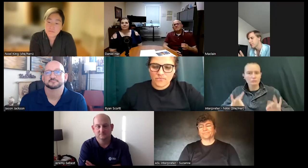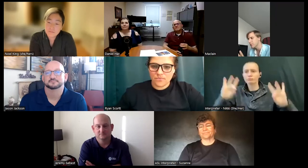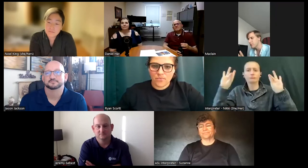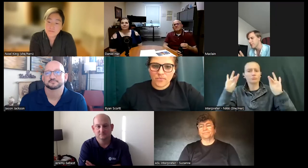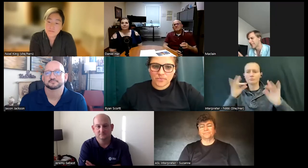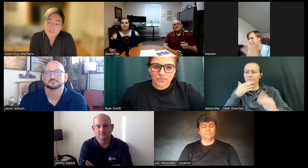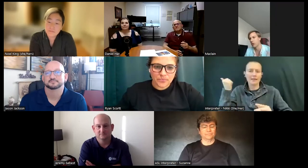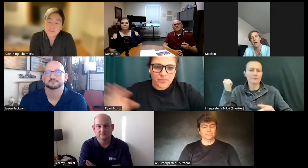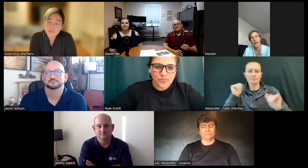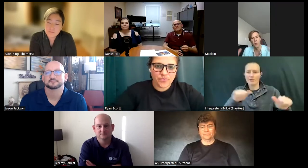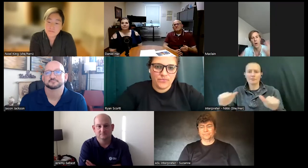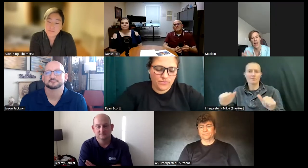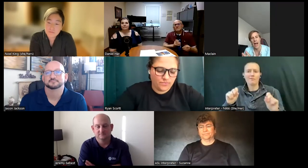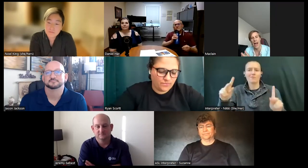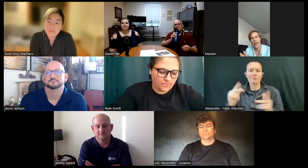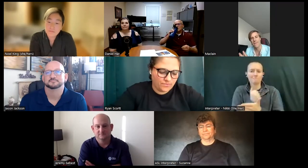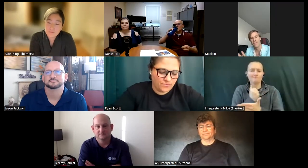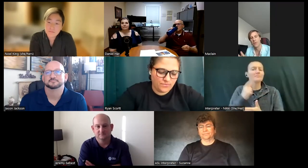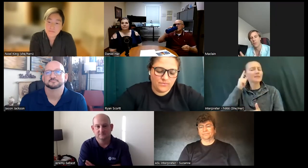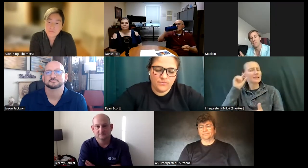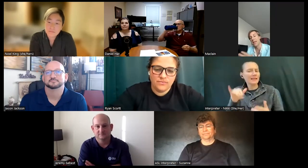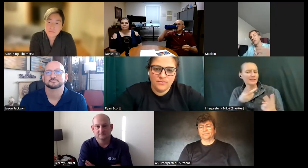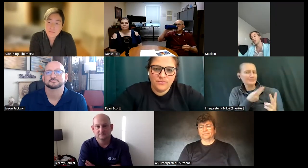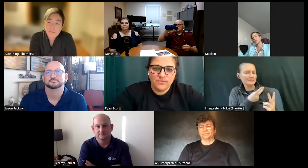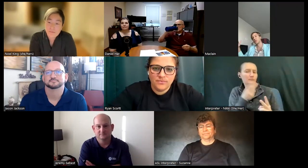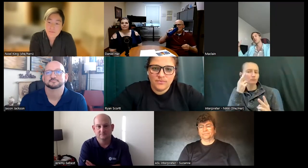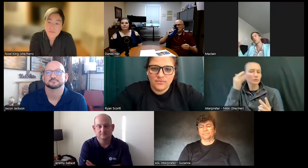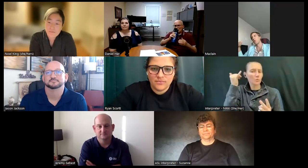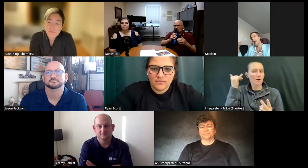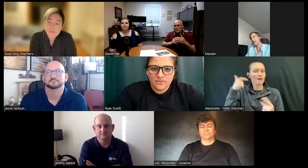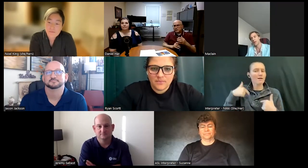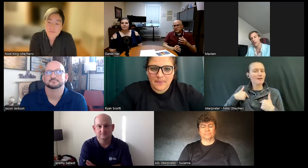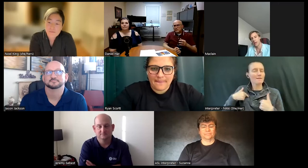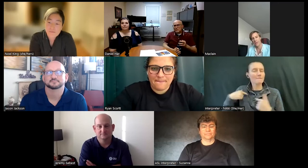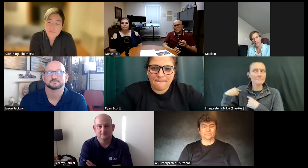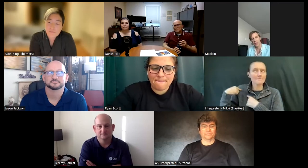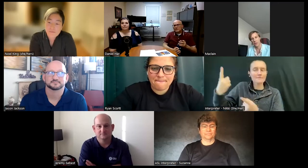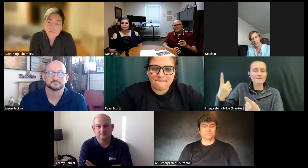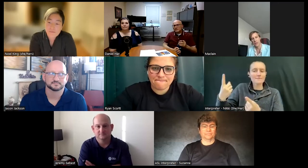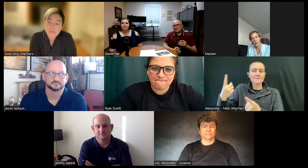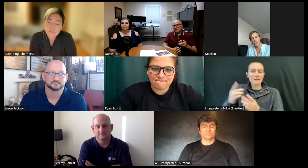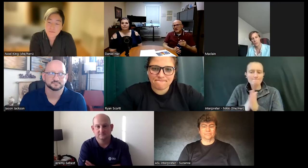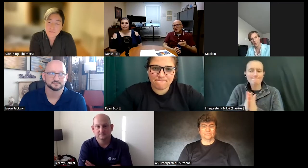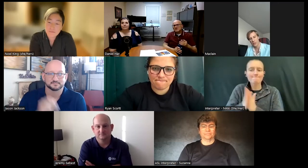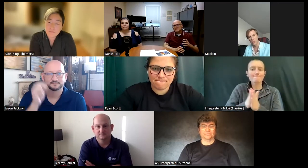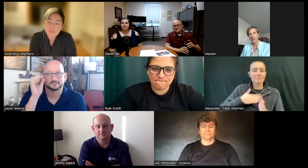um I think that's a lot of why I've been so adamant in my field and don't don't